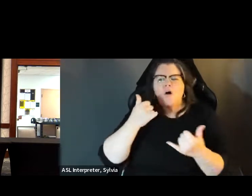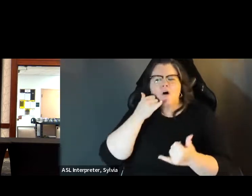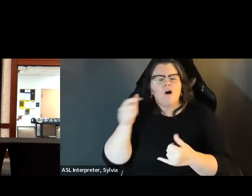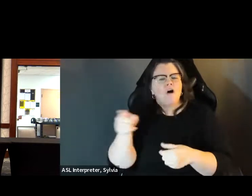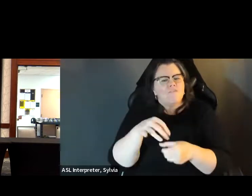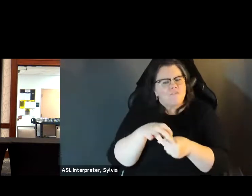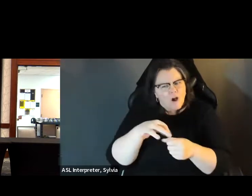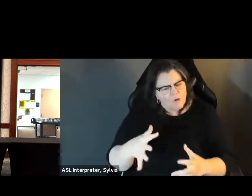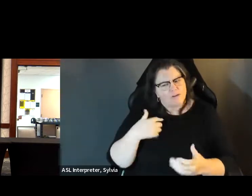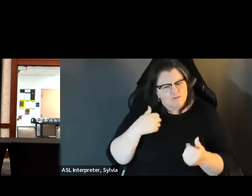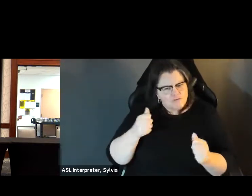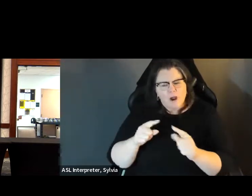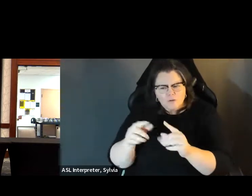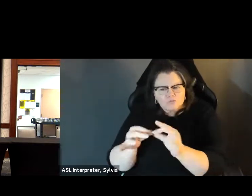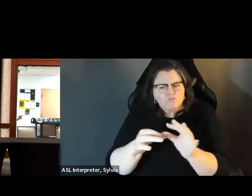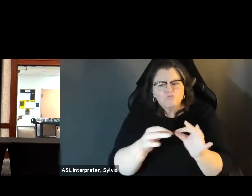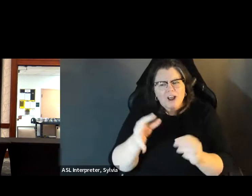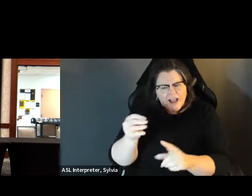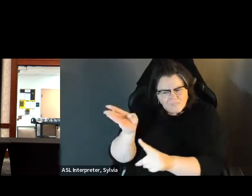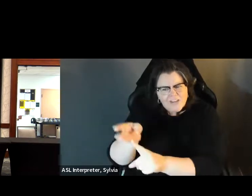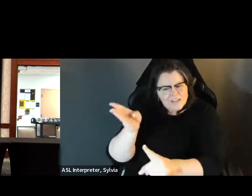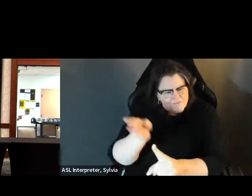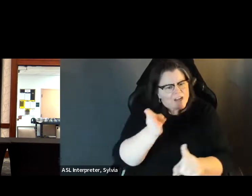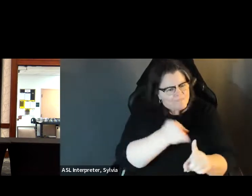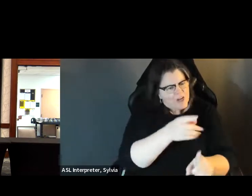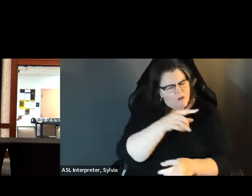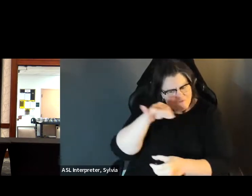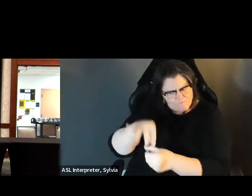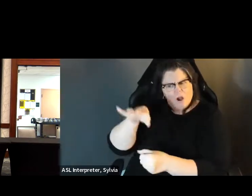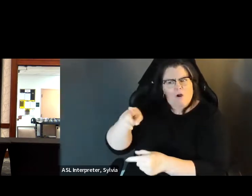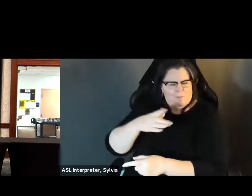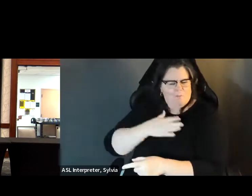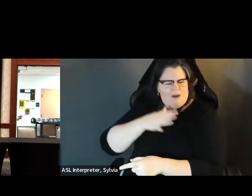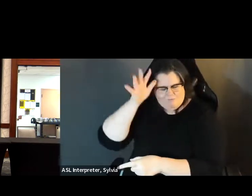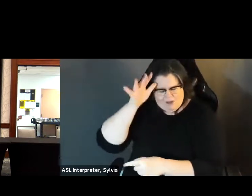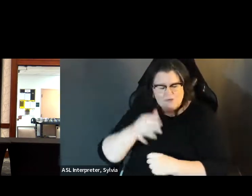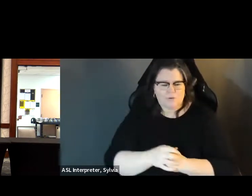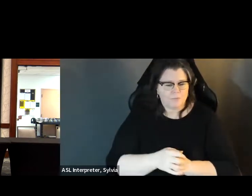card parties. When I was 6 years old my dad was up for reelection, and I vividly remember begging him from our campaign headquarters to let me pick up the phone in phone bank convinced that I knew my dad better than anybody else so Why should I be able to call bank, convinced that I knew my dad better than anybody else